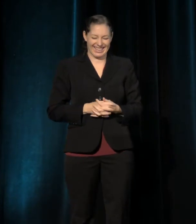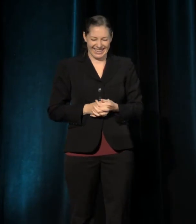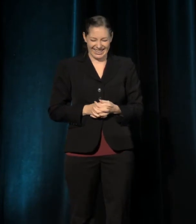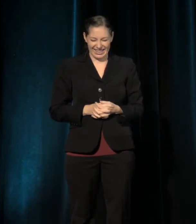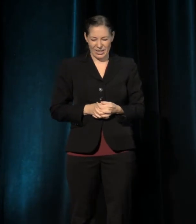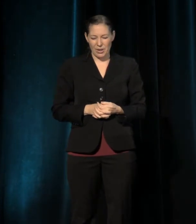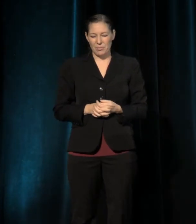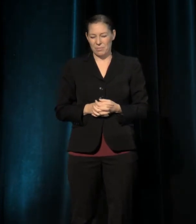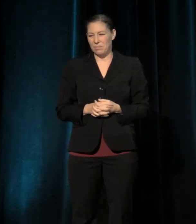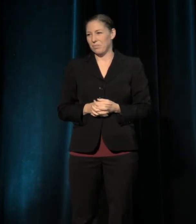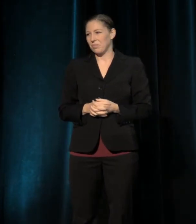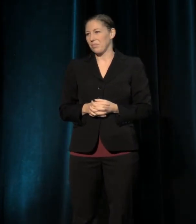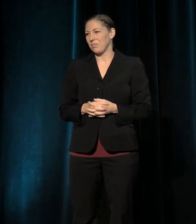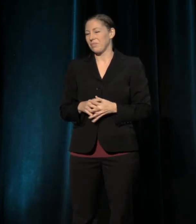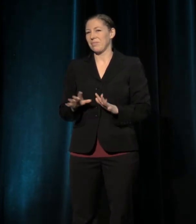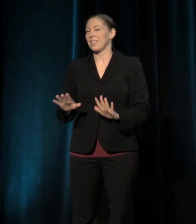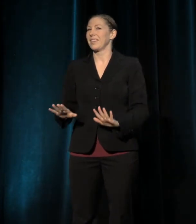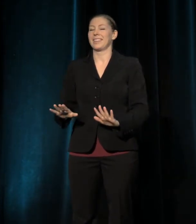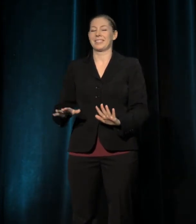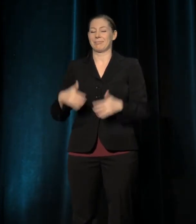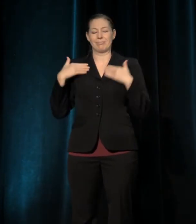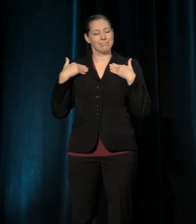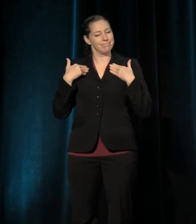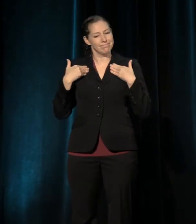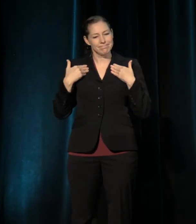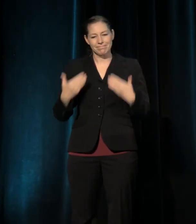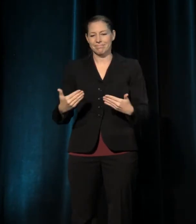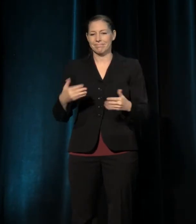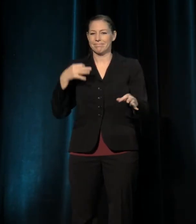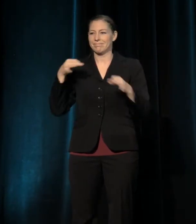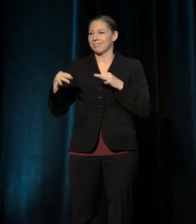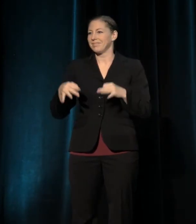She is standing-- I'm just going to do it. She is standing.